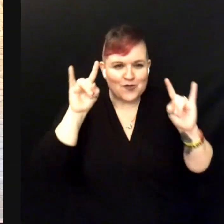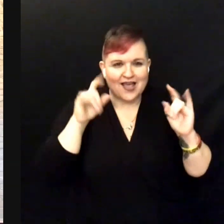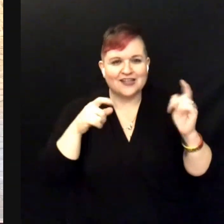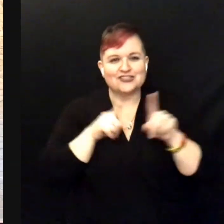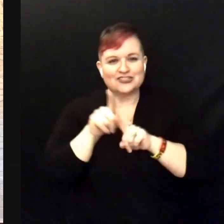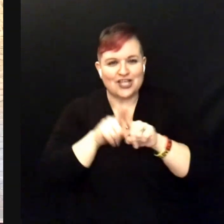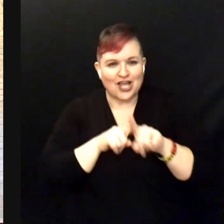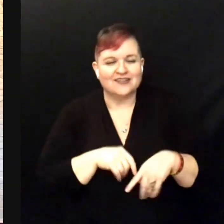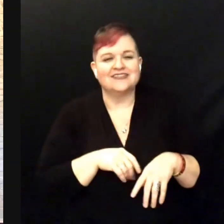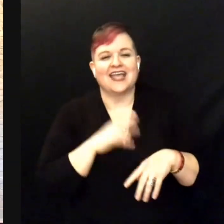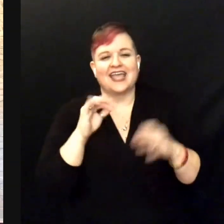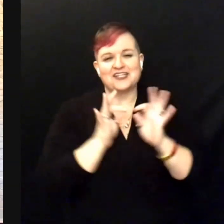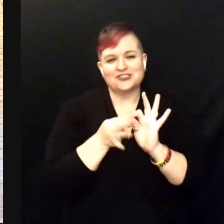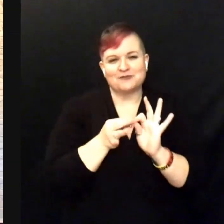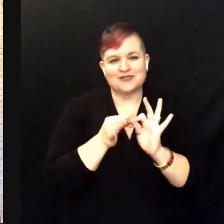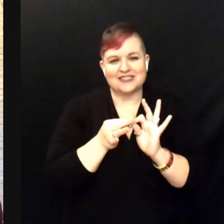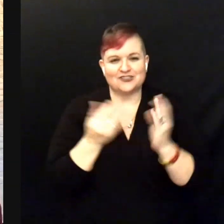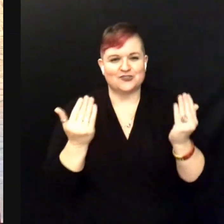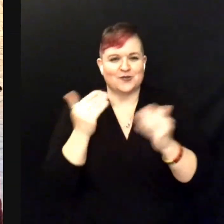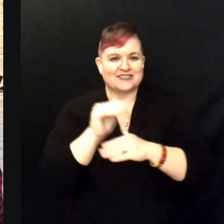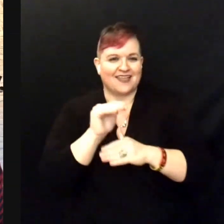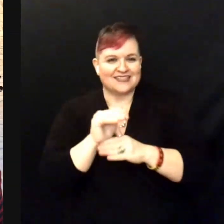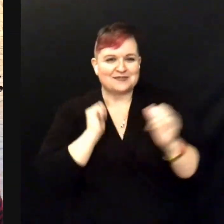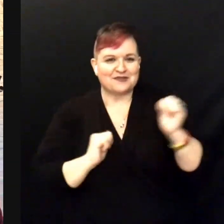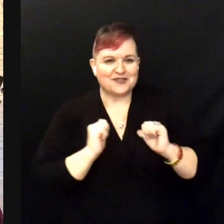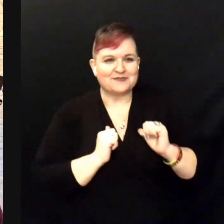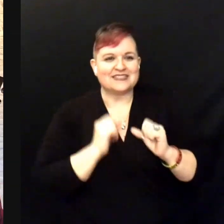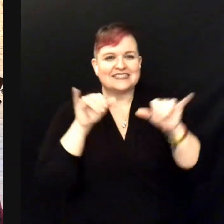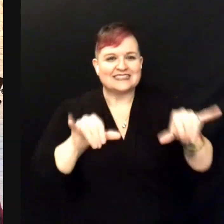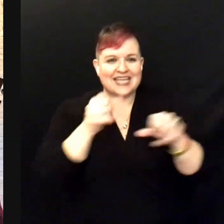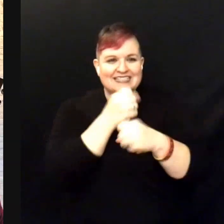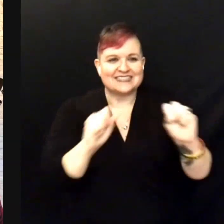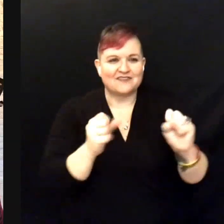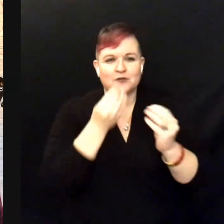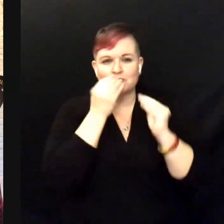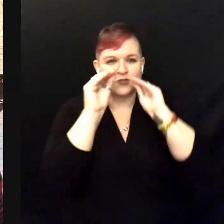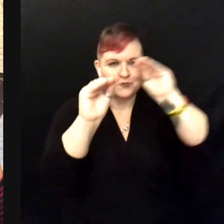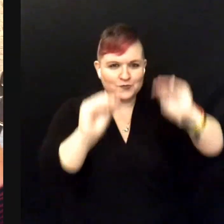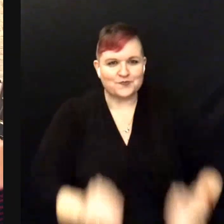and interpreting tonight's performance. Stay safe. Bye.